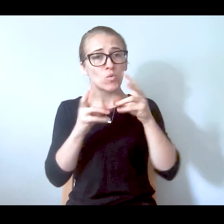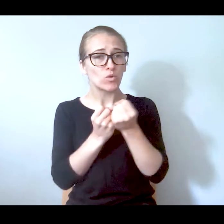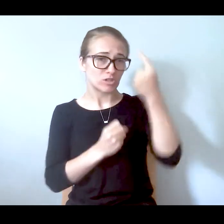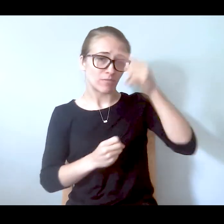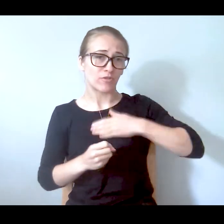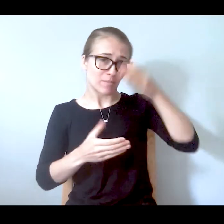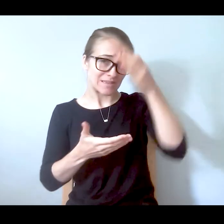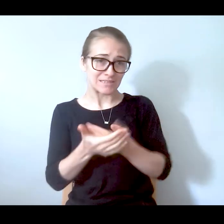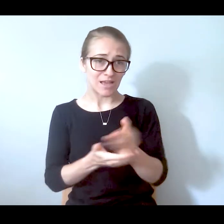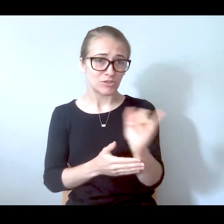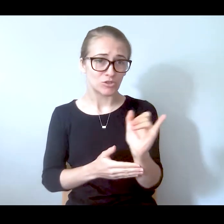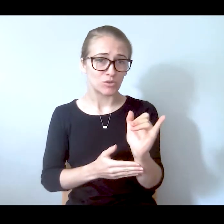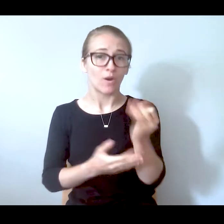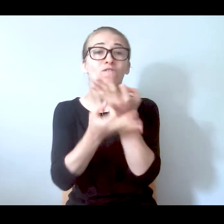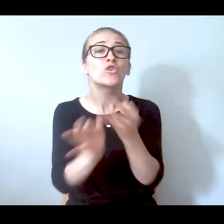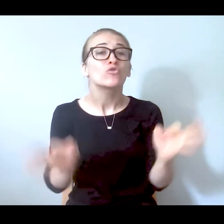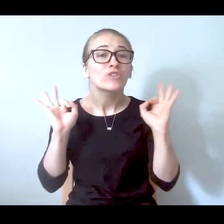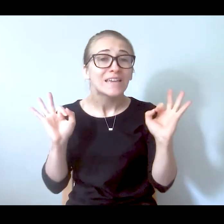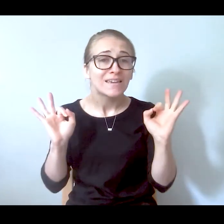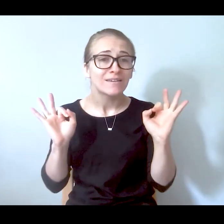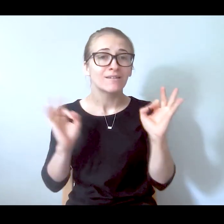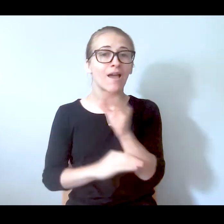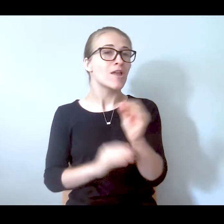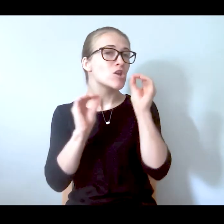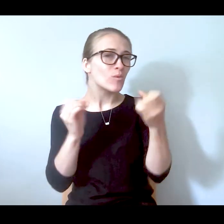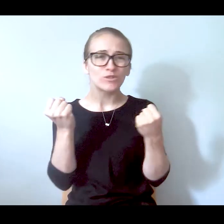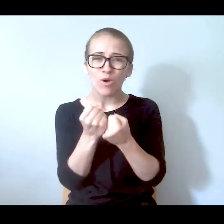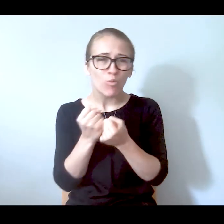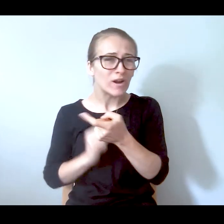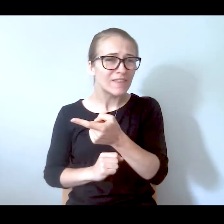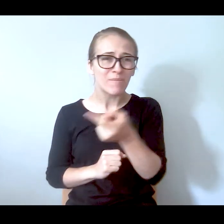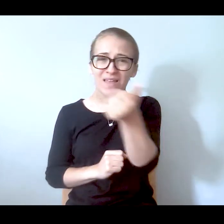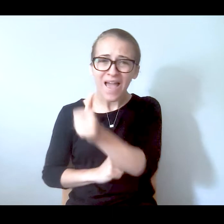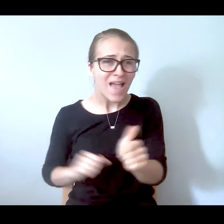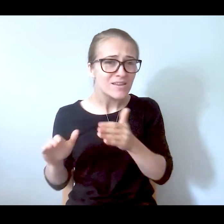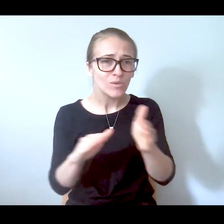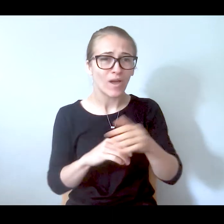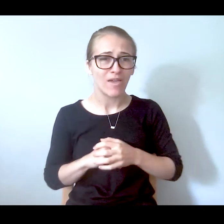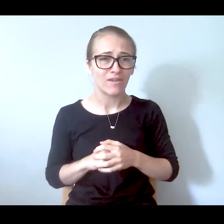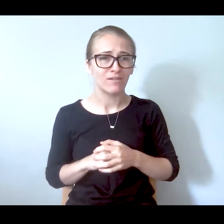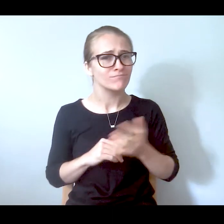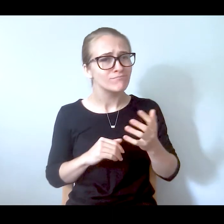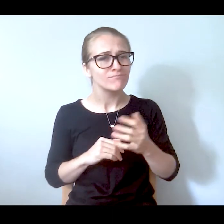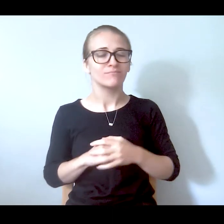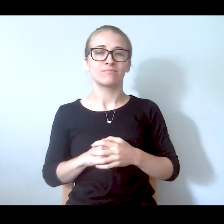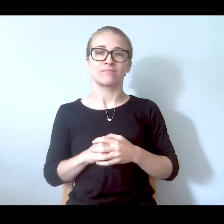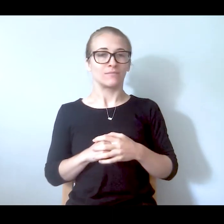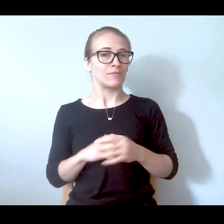and no one is supporting them in any way. And, you know, no one understands that when my son goes into